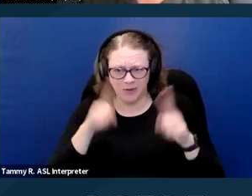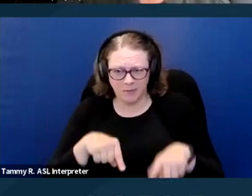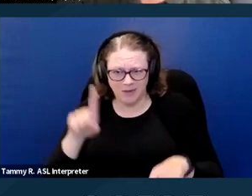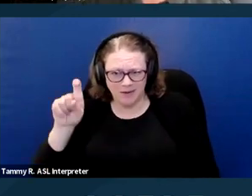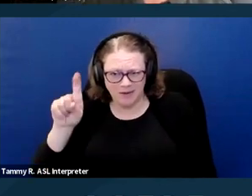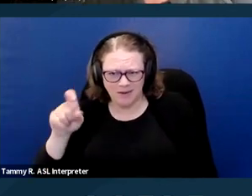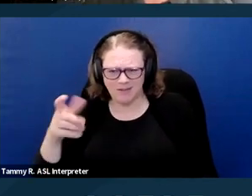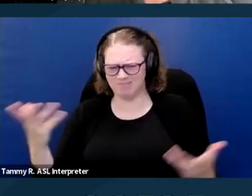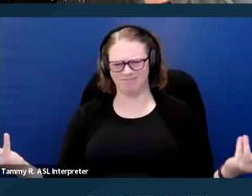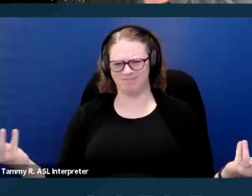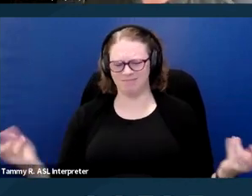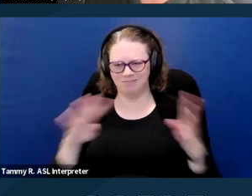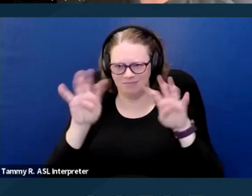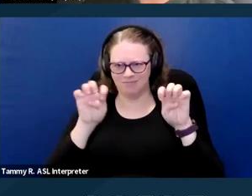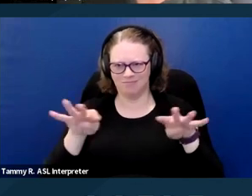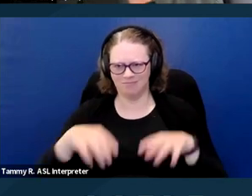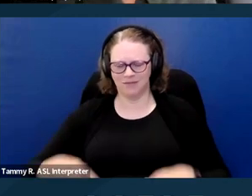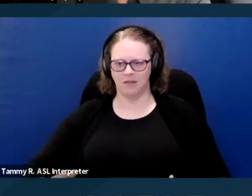You know, you just don't know. Next slide.